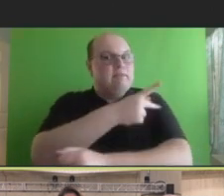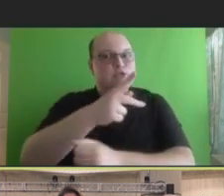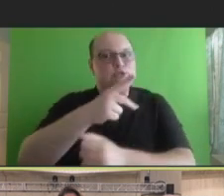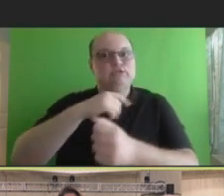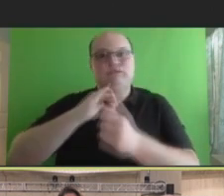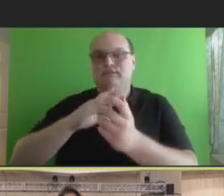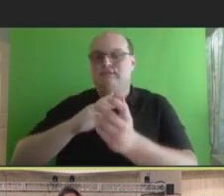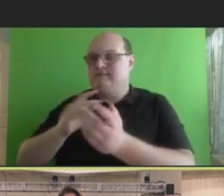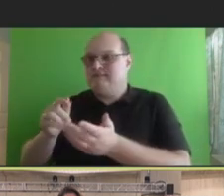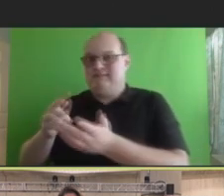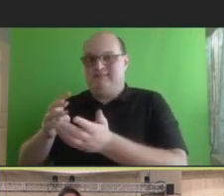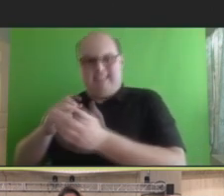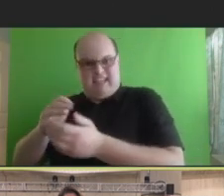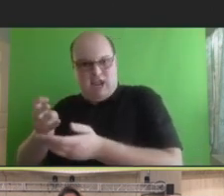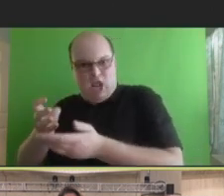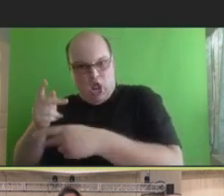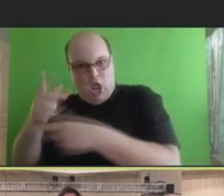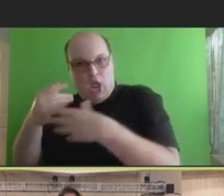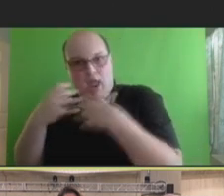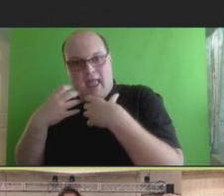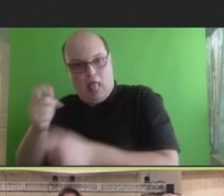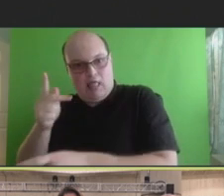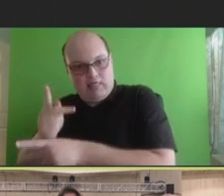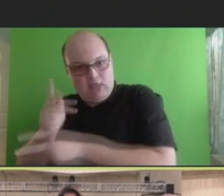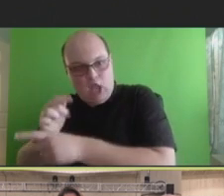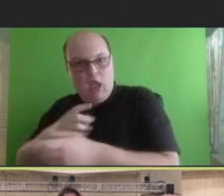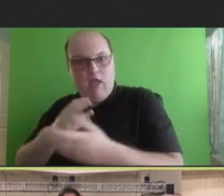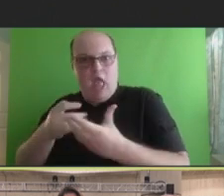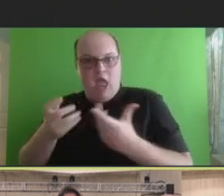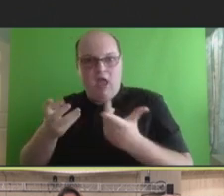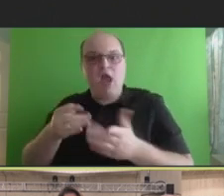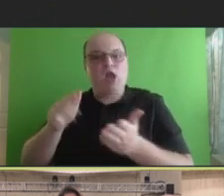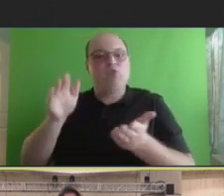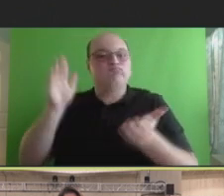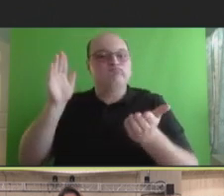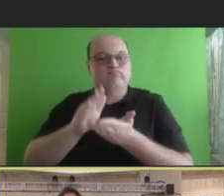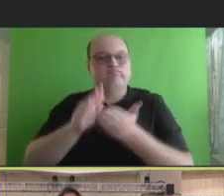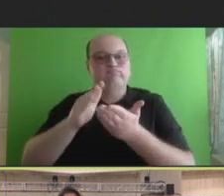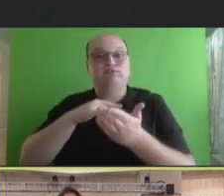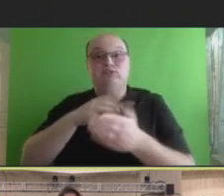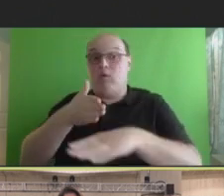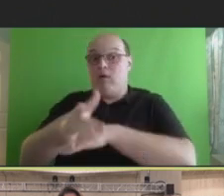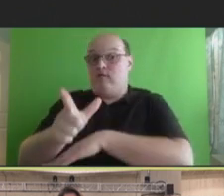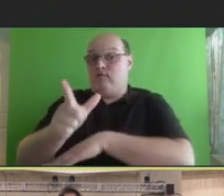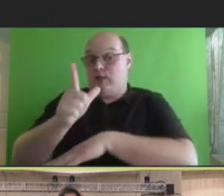providers. So, that's my charge to come back and join us after lunch when our first panel